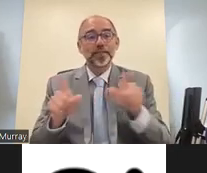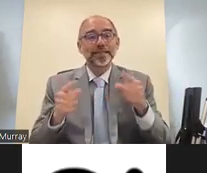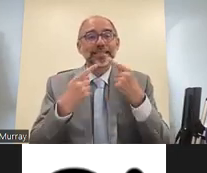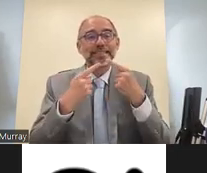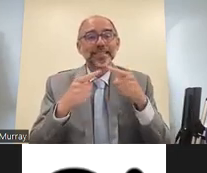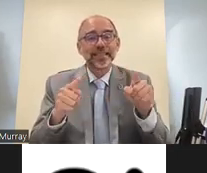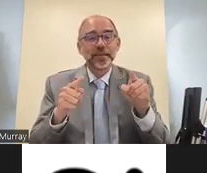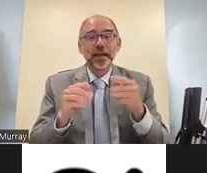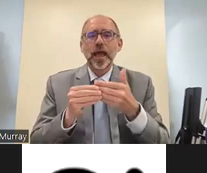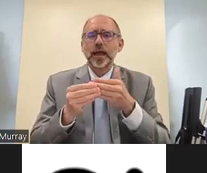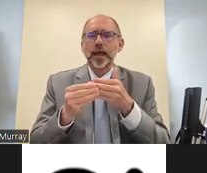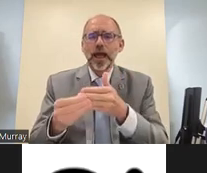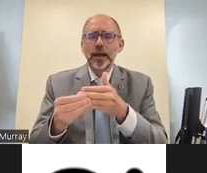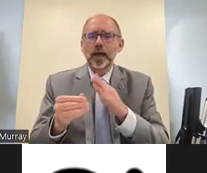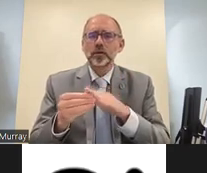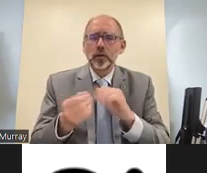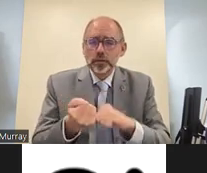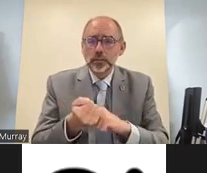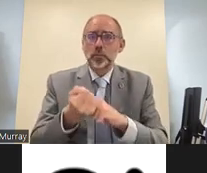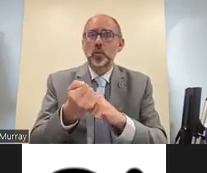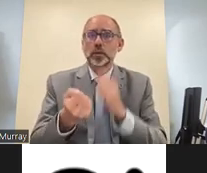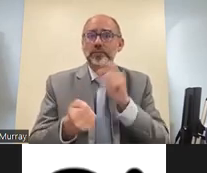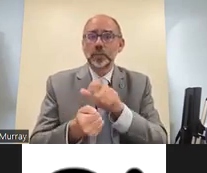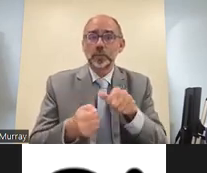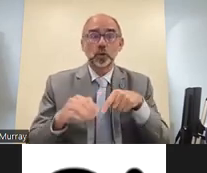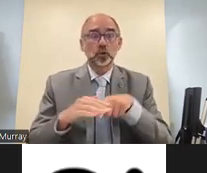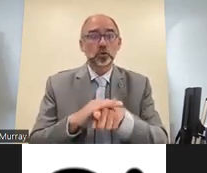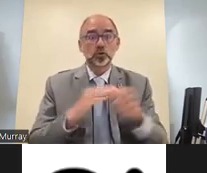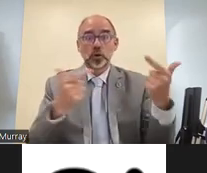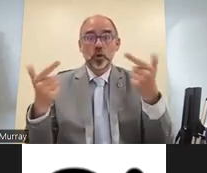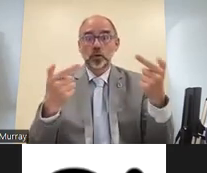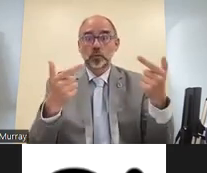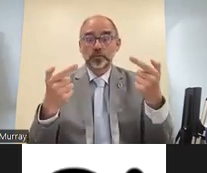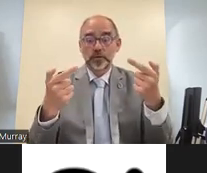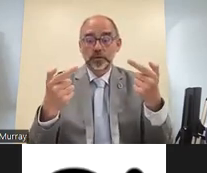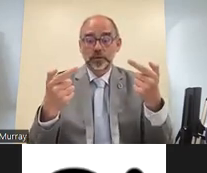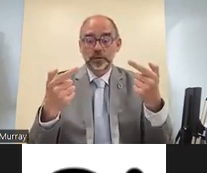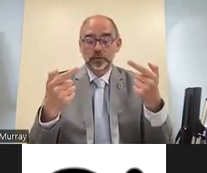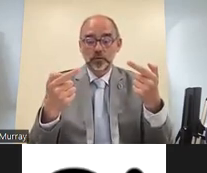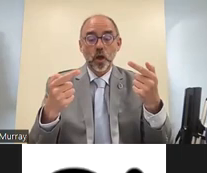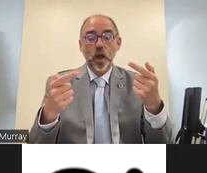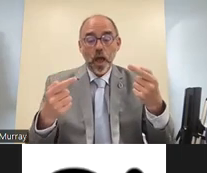conflict a week after the first russian forces crossed into ukraine our national organizations